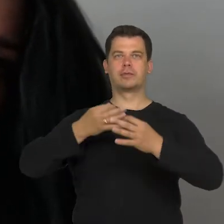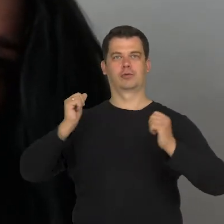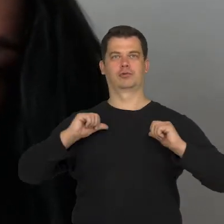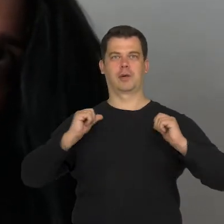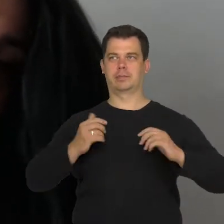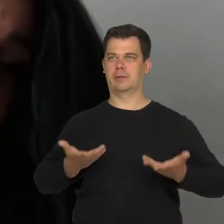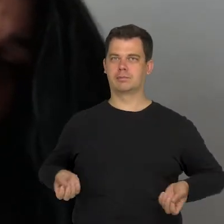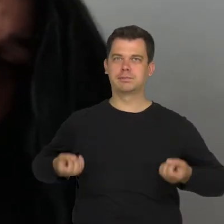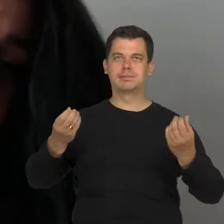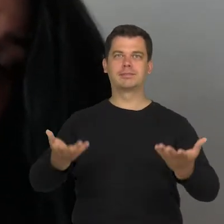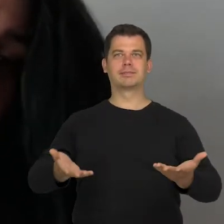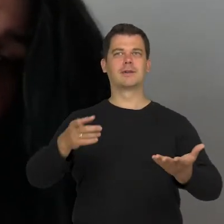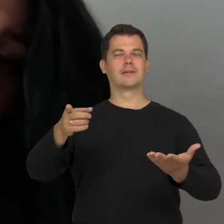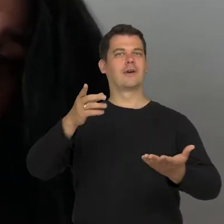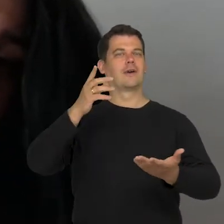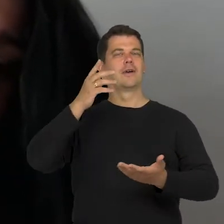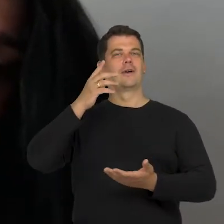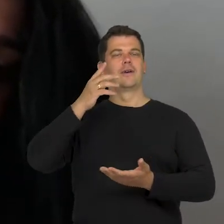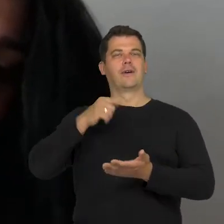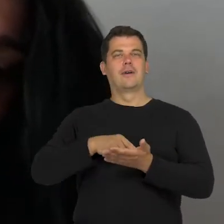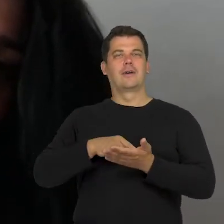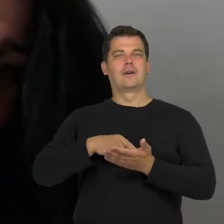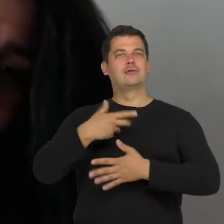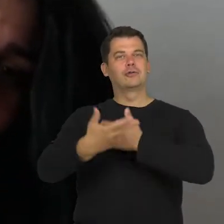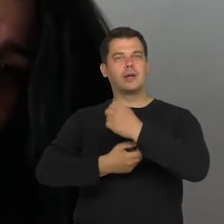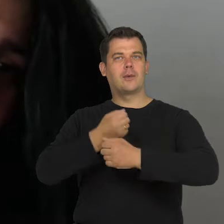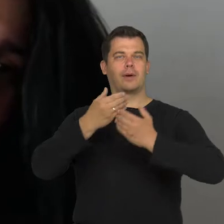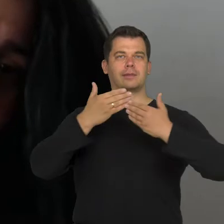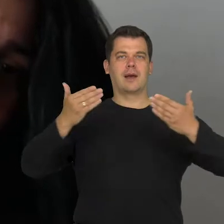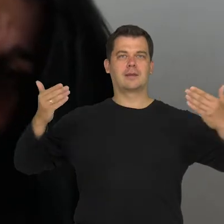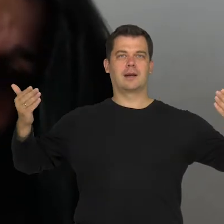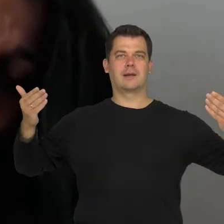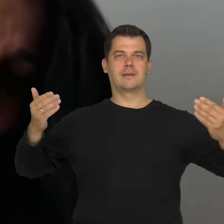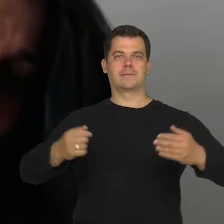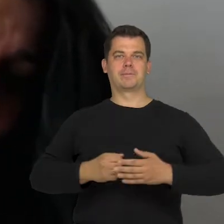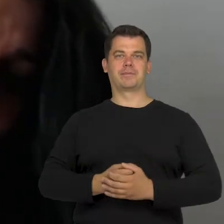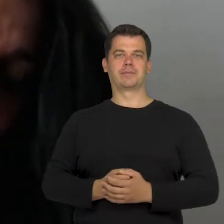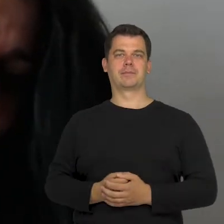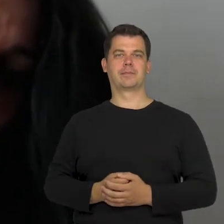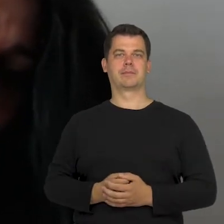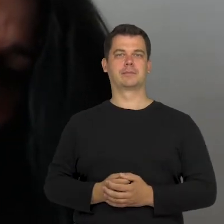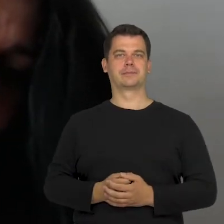during an exhibition about theatrical arts of the 20th Century.